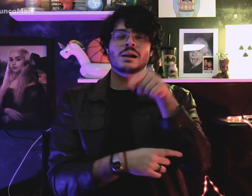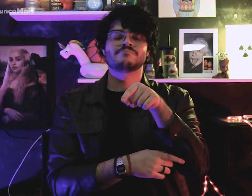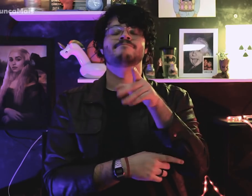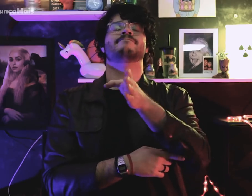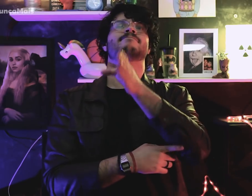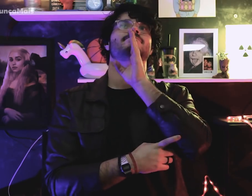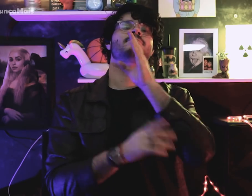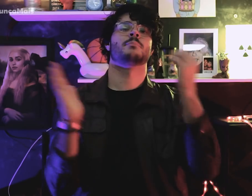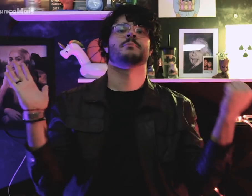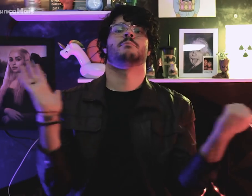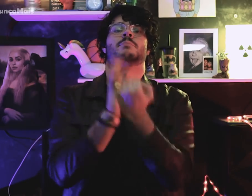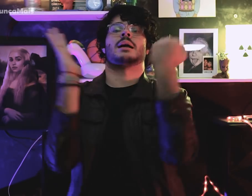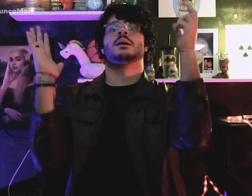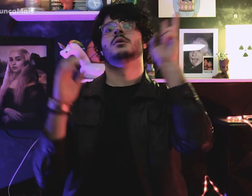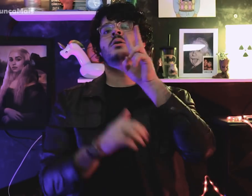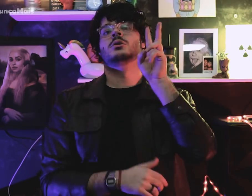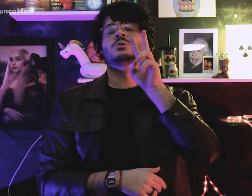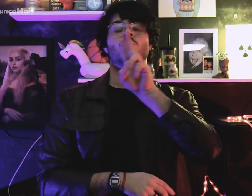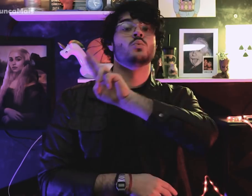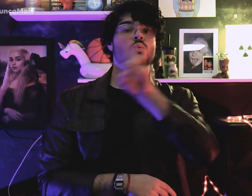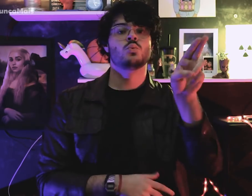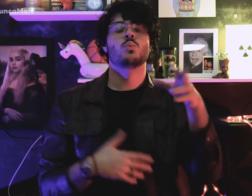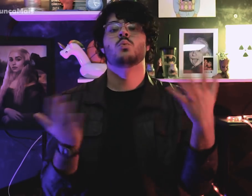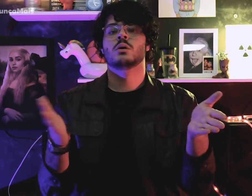Esse caso ficou conhecido como...